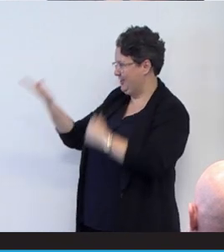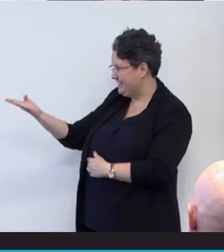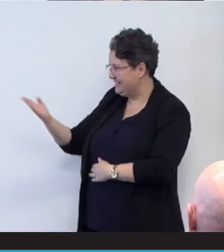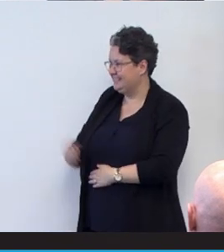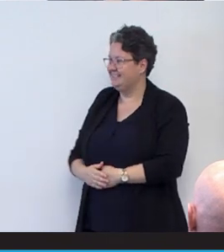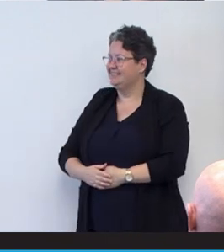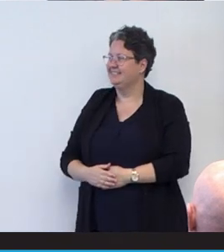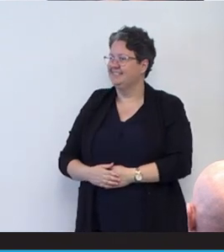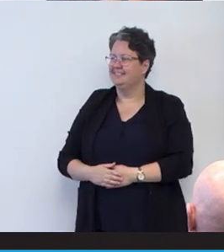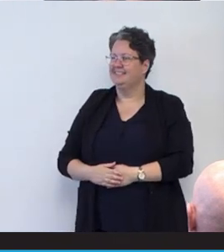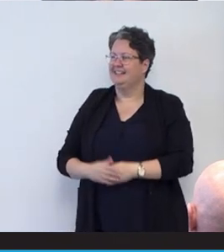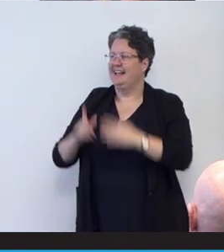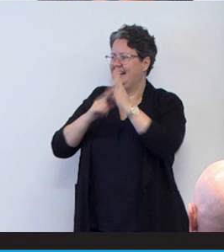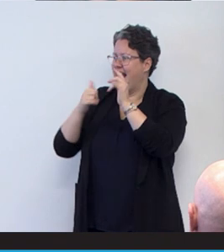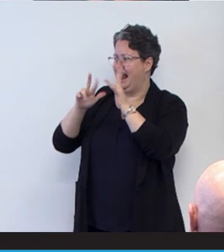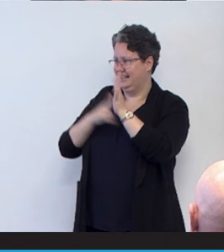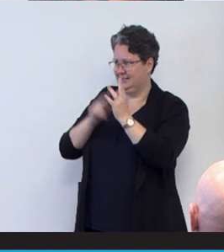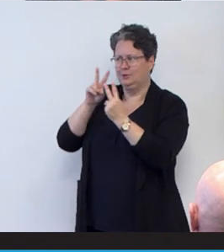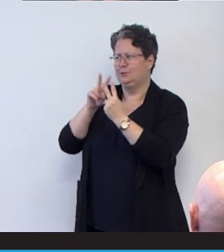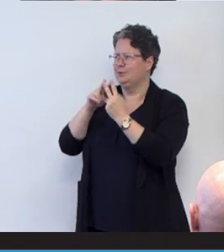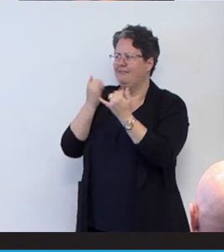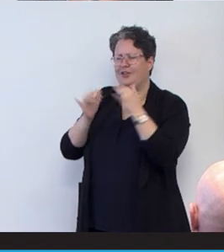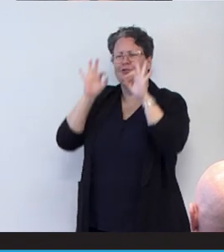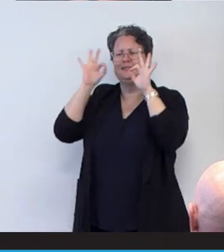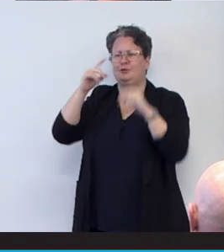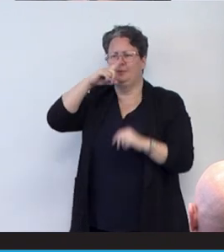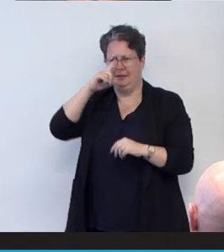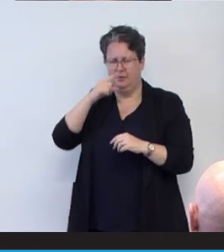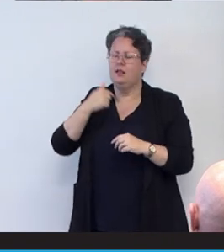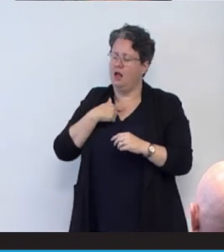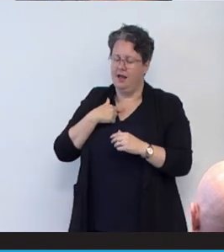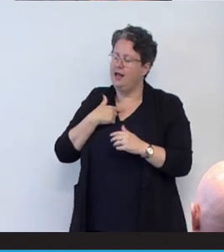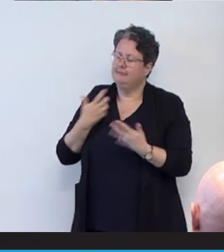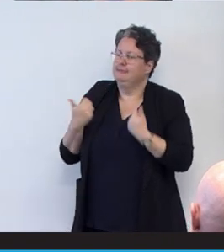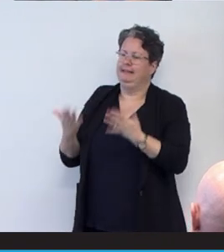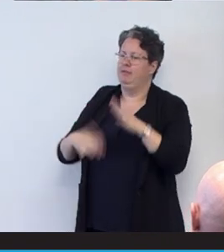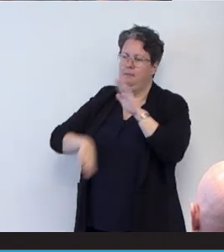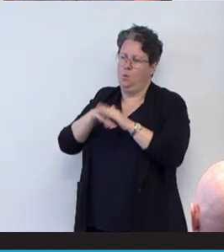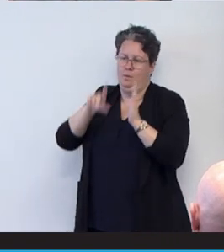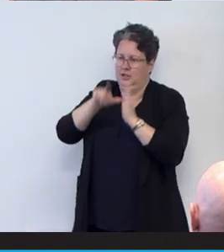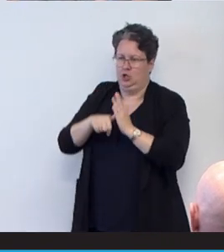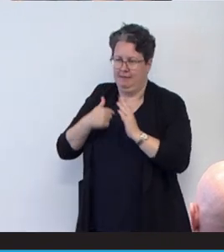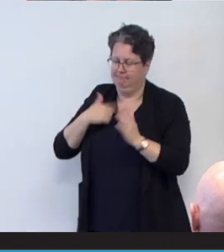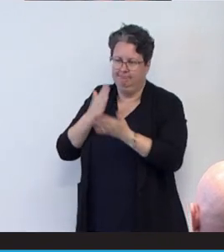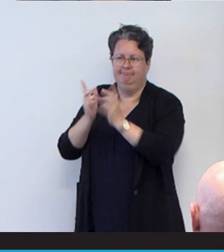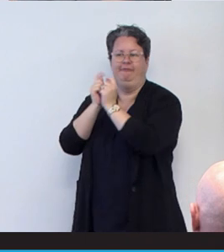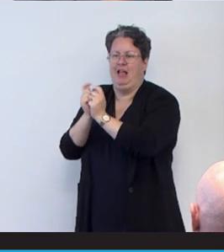who are two very special people that I have a lot of time for and I can't think of anyone better to